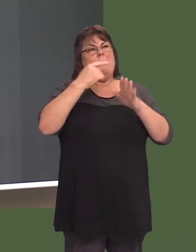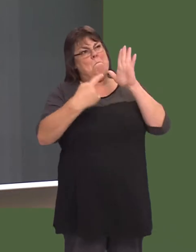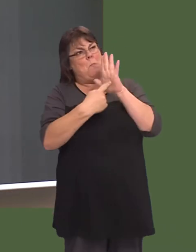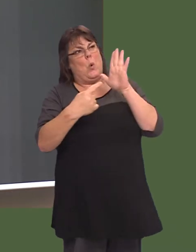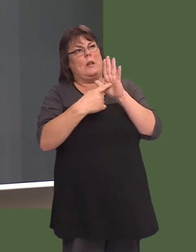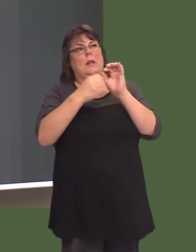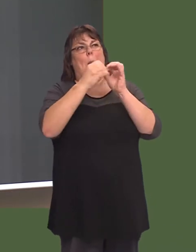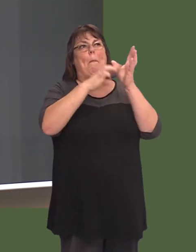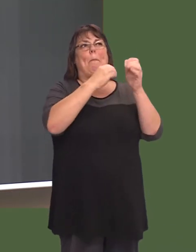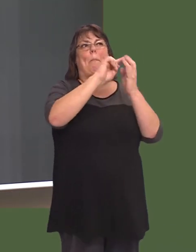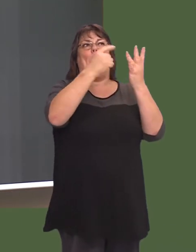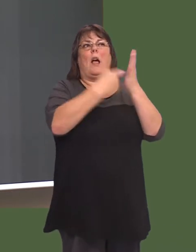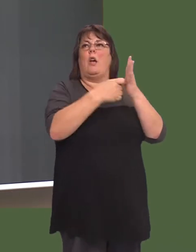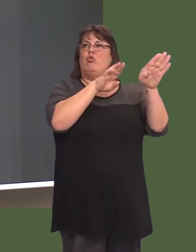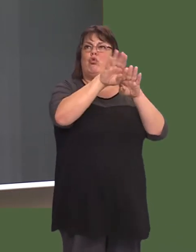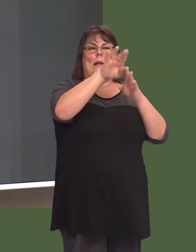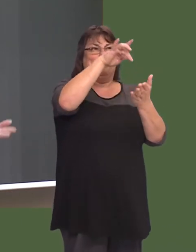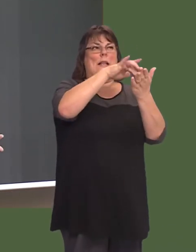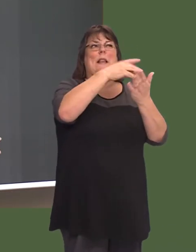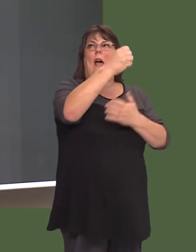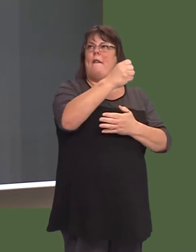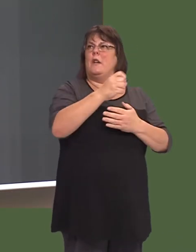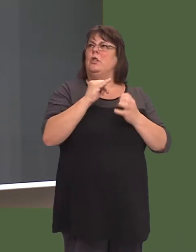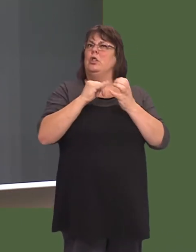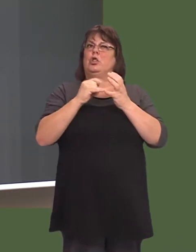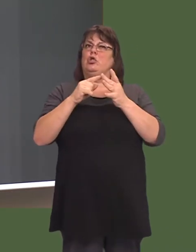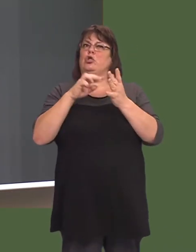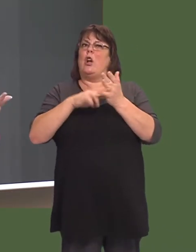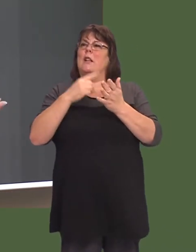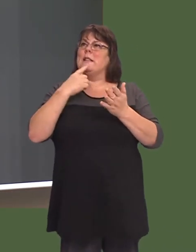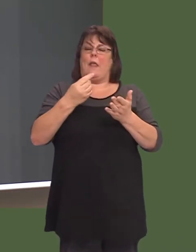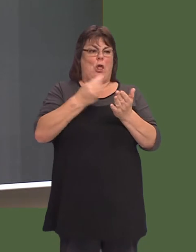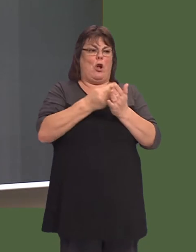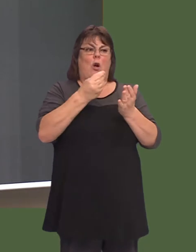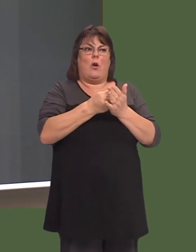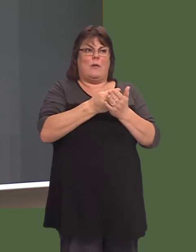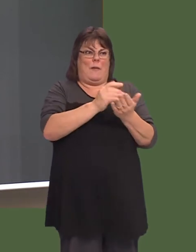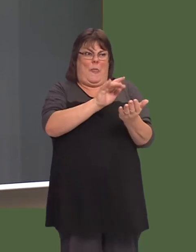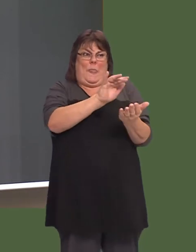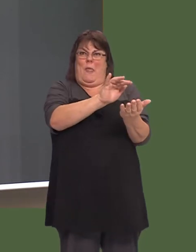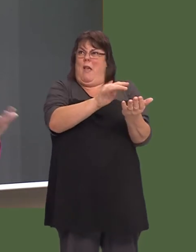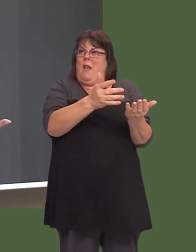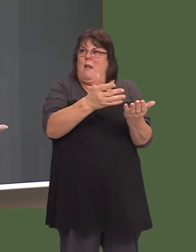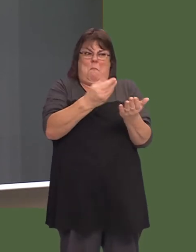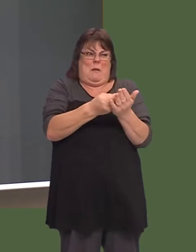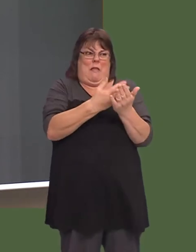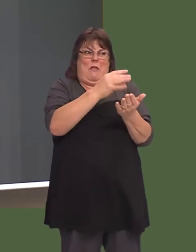We need a training centre in Bangor. The costs, as Sian has pointed out quite well, are there to beó.